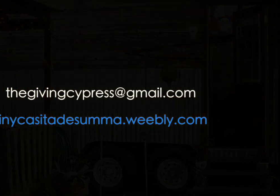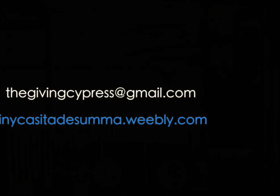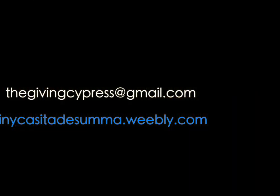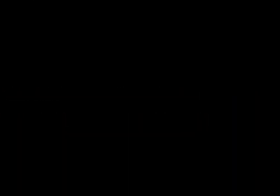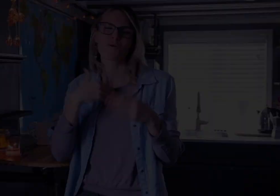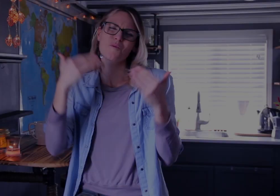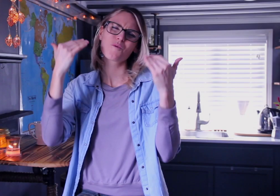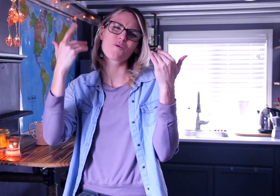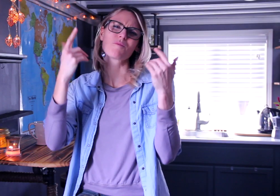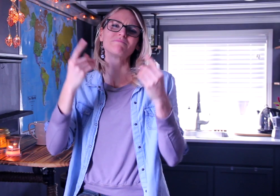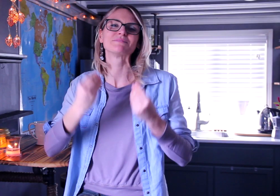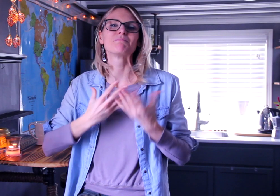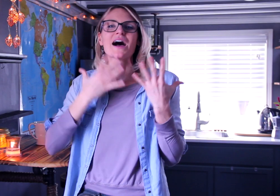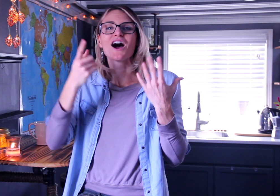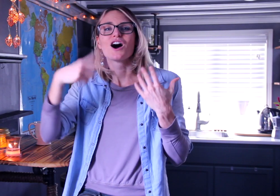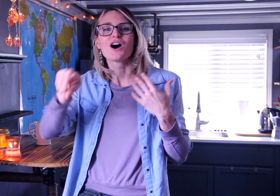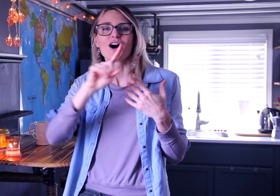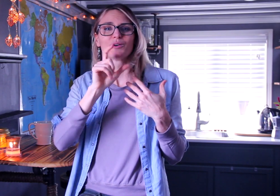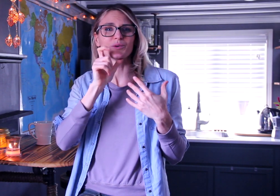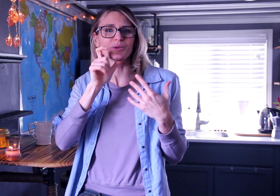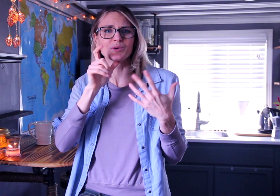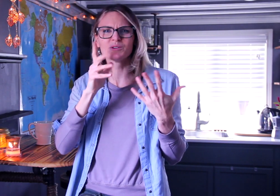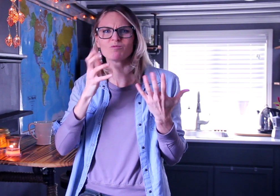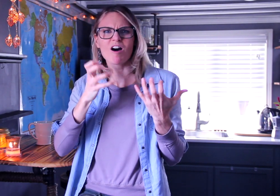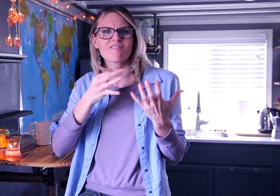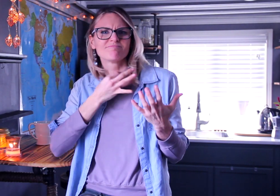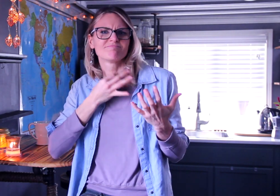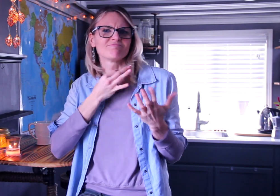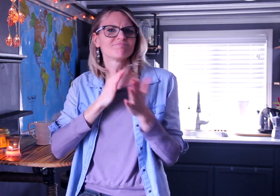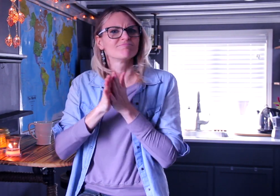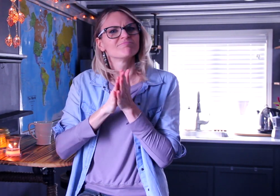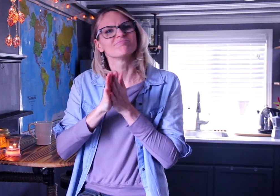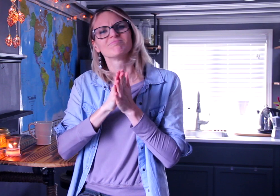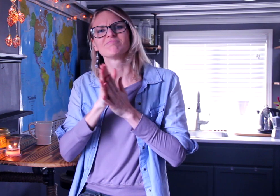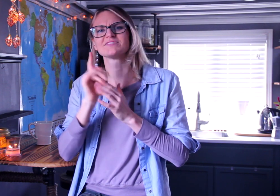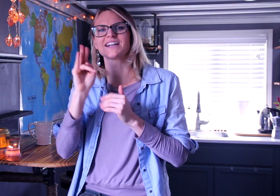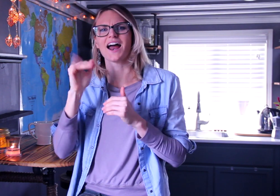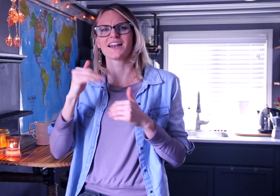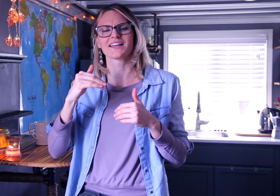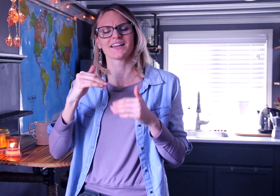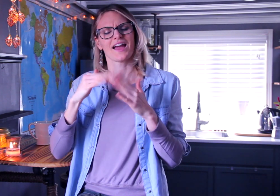I hope this video inspires you to consider the tiny house